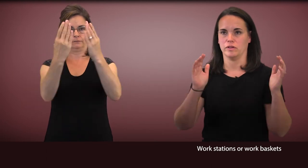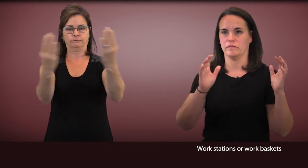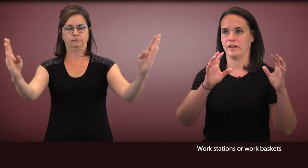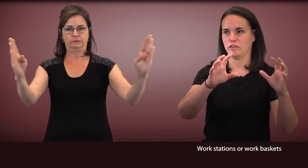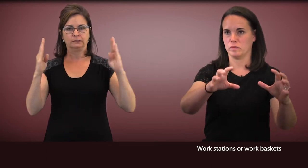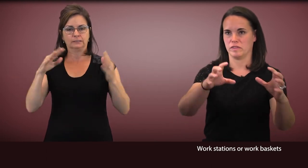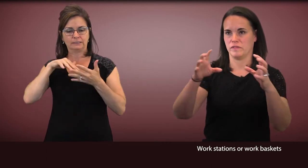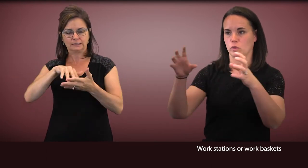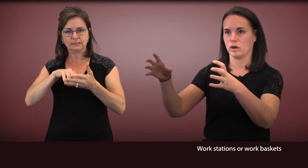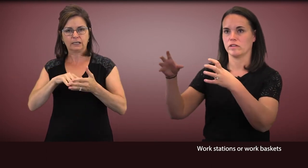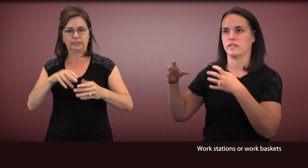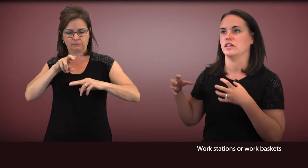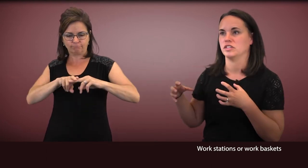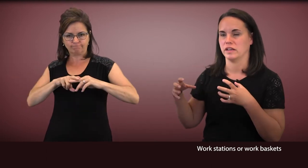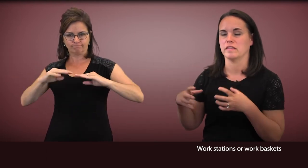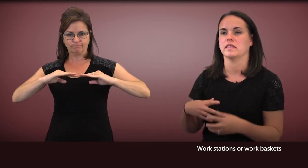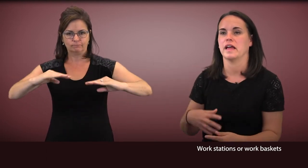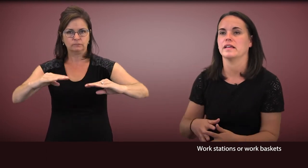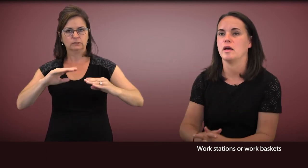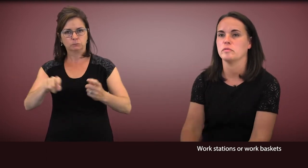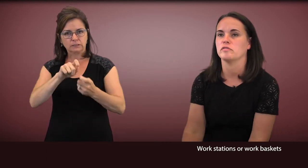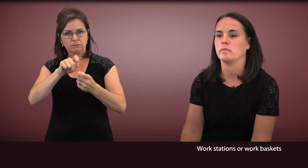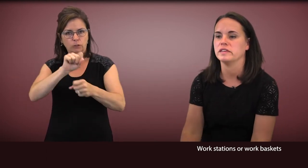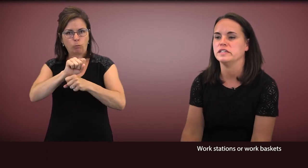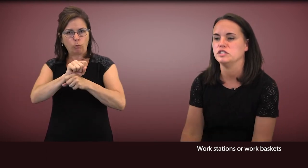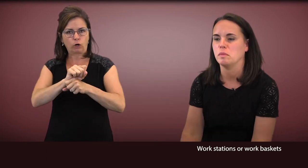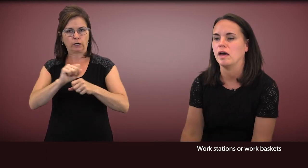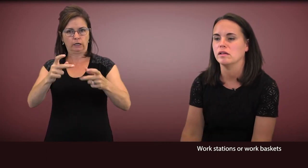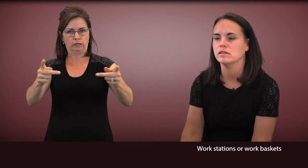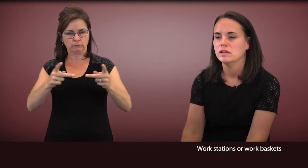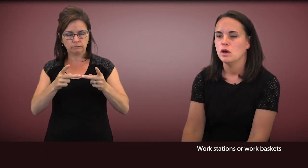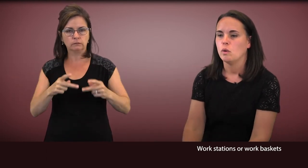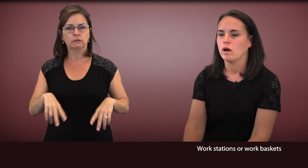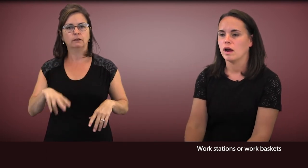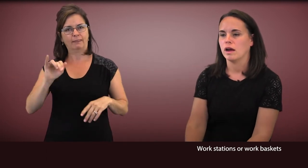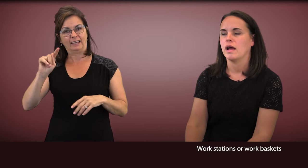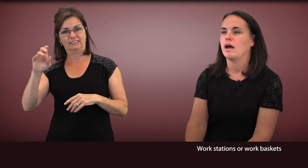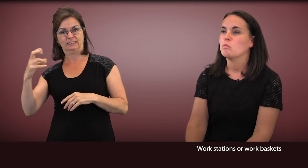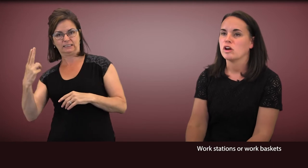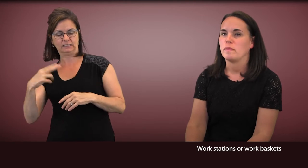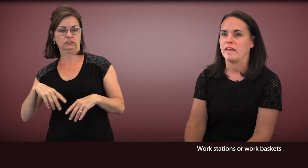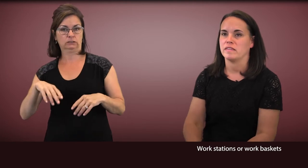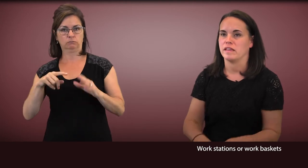or very specific workstations that comes from the TEACCH model or work-baskets,